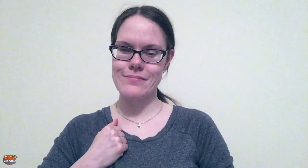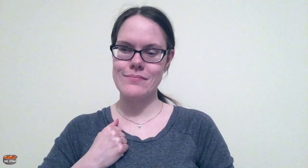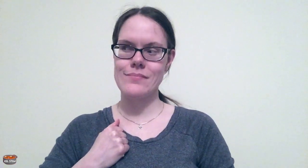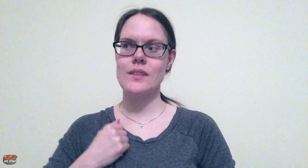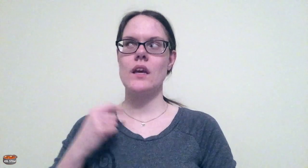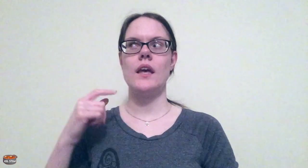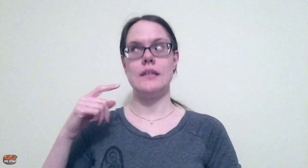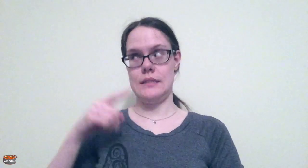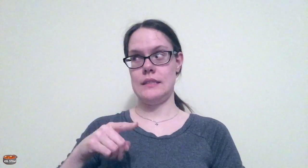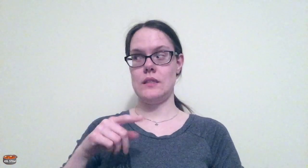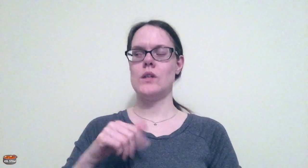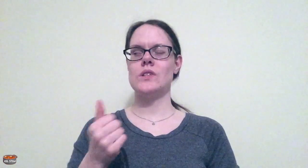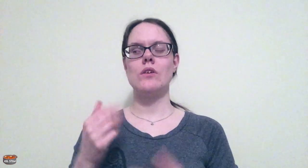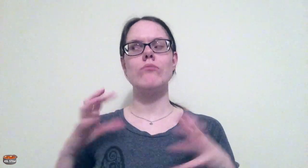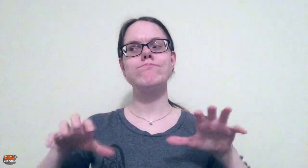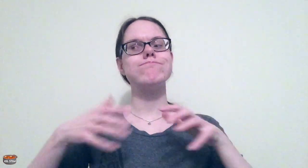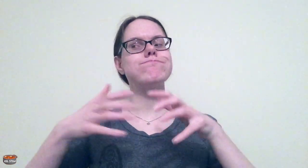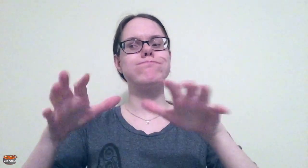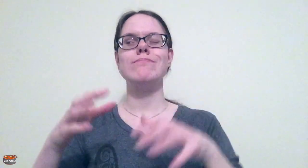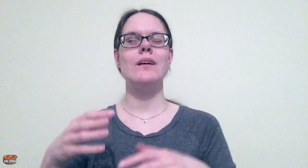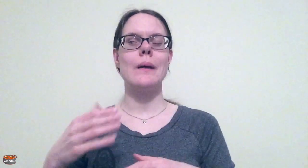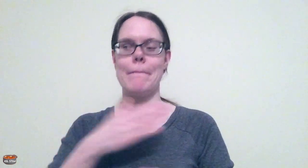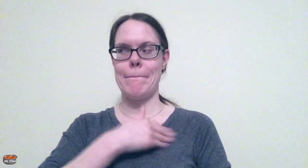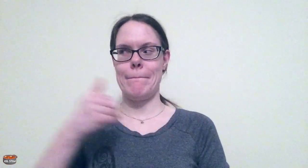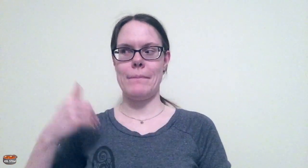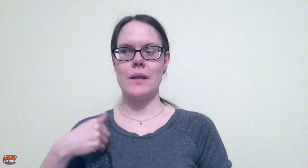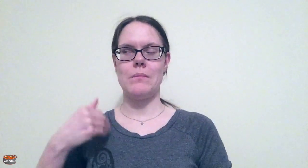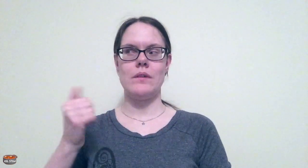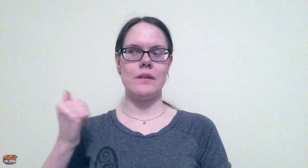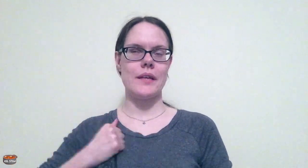Braille collections in Canada. Crane was an active